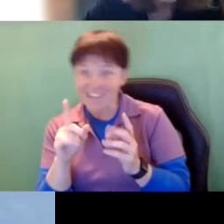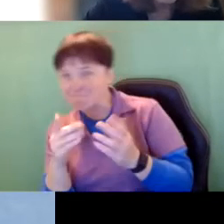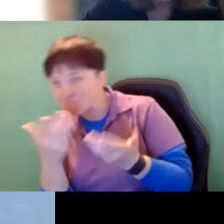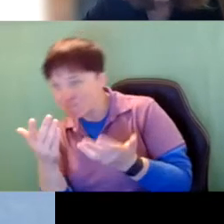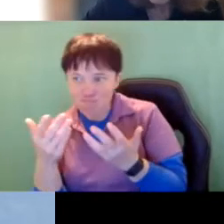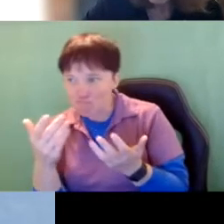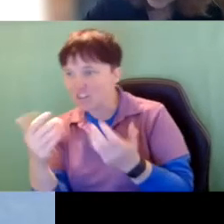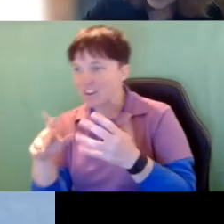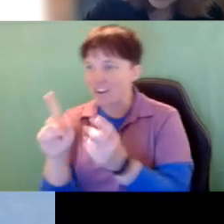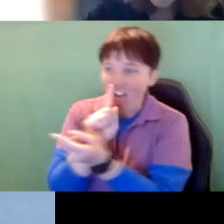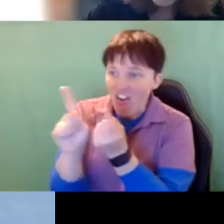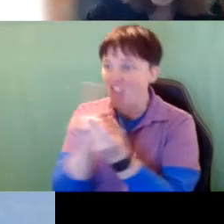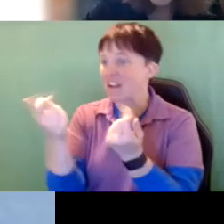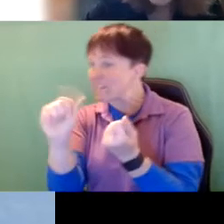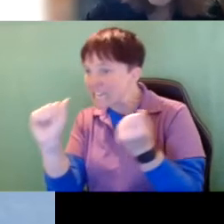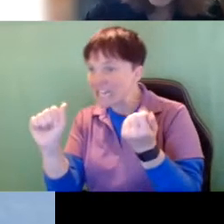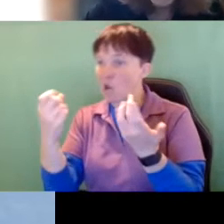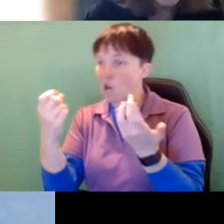with them they can easily join